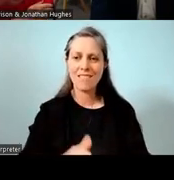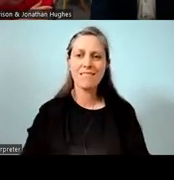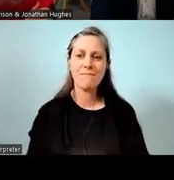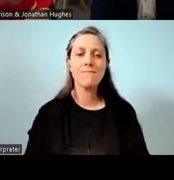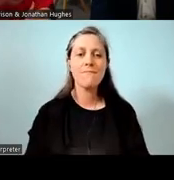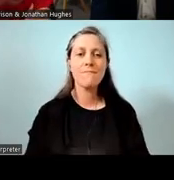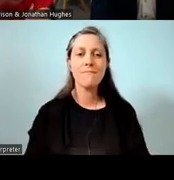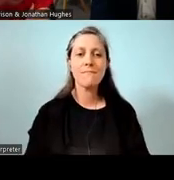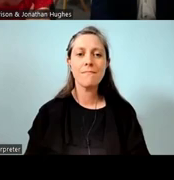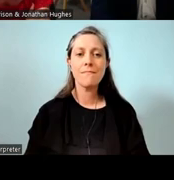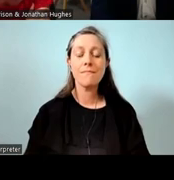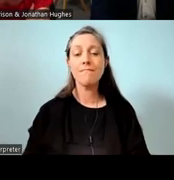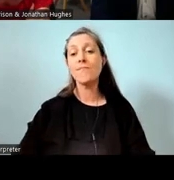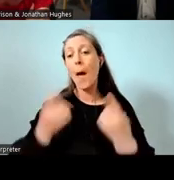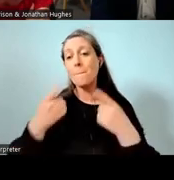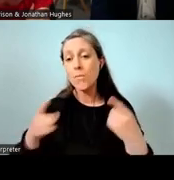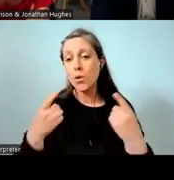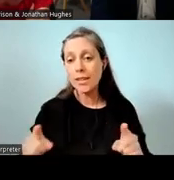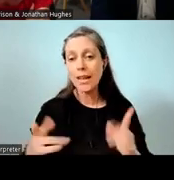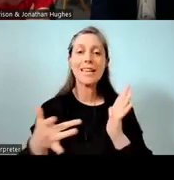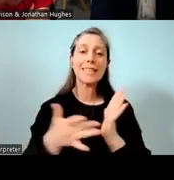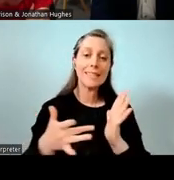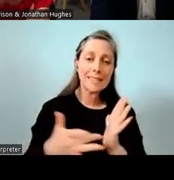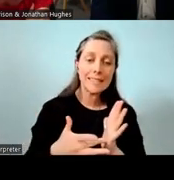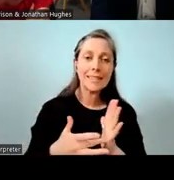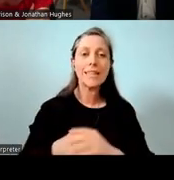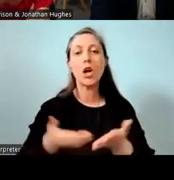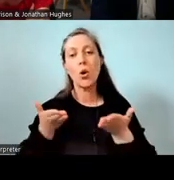We have music, tech, cooking and art.